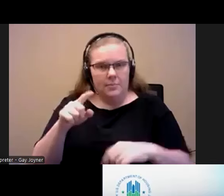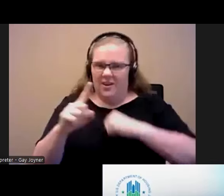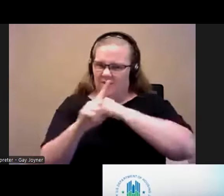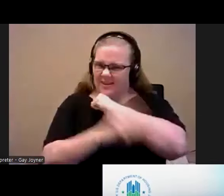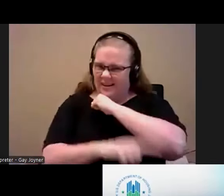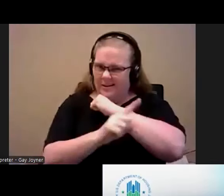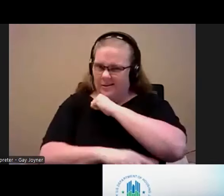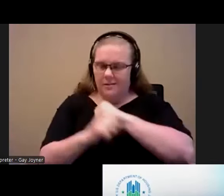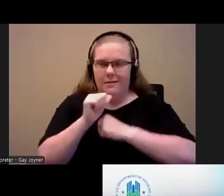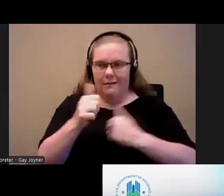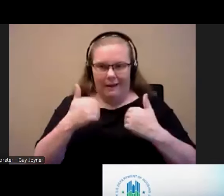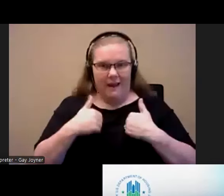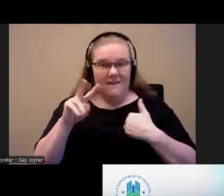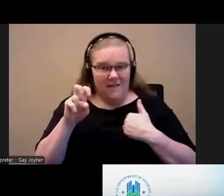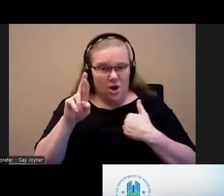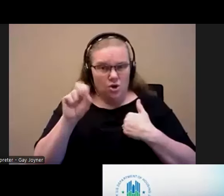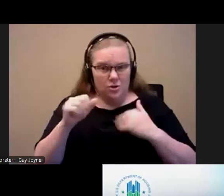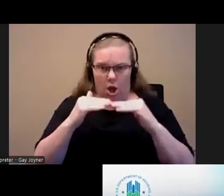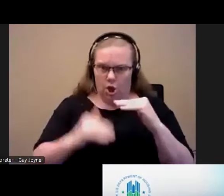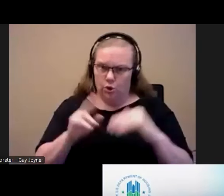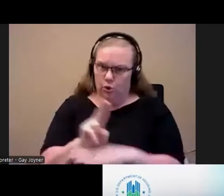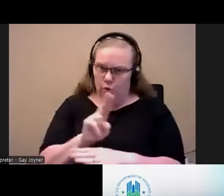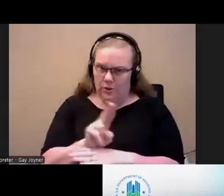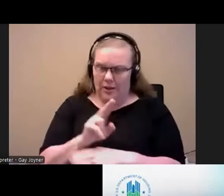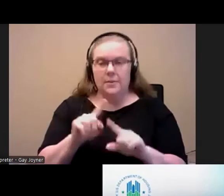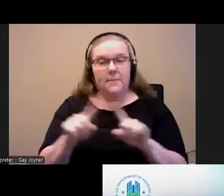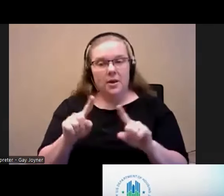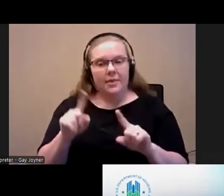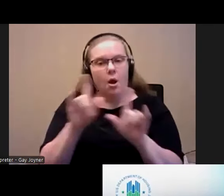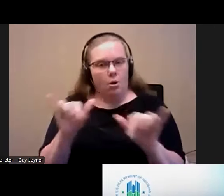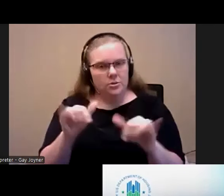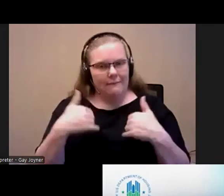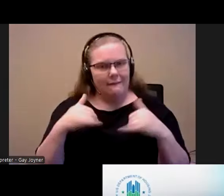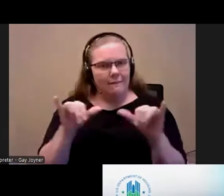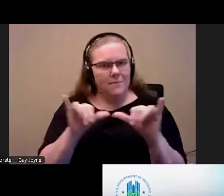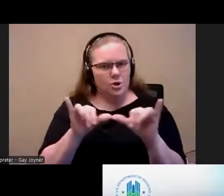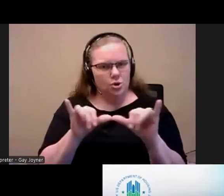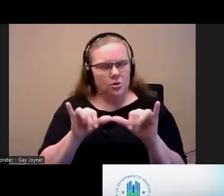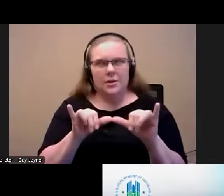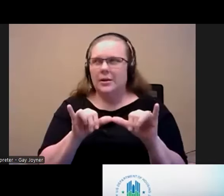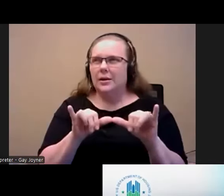a lot of the vouchers underutilization. And they also get measured in terms of how people who are